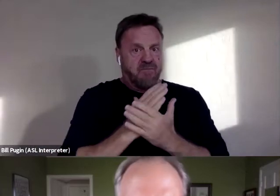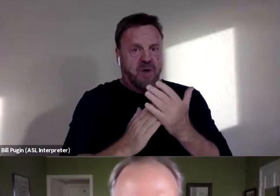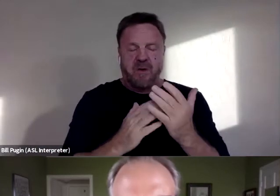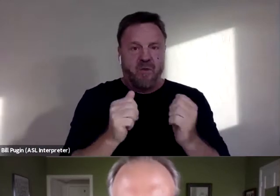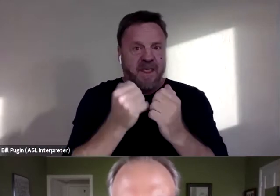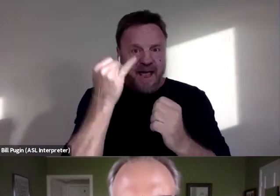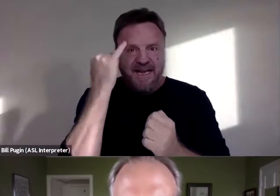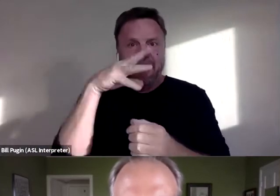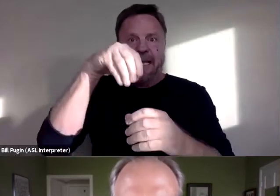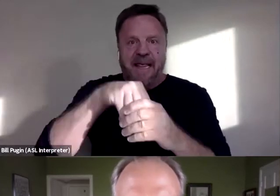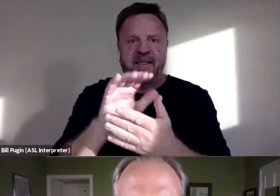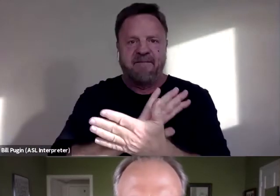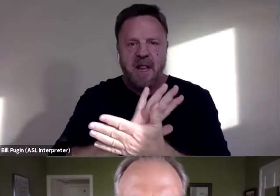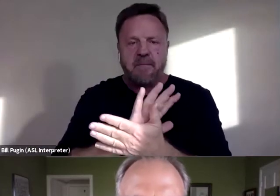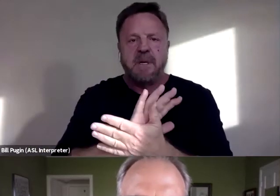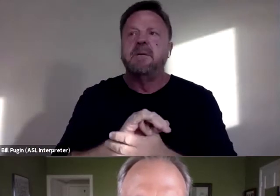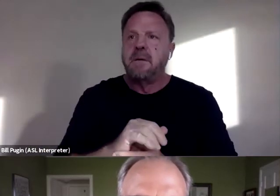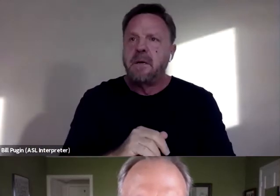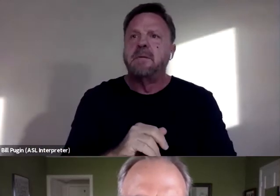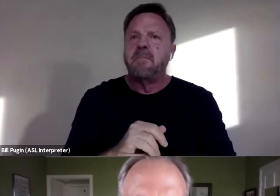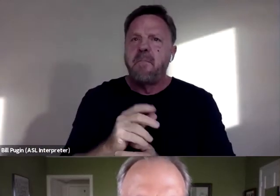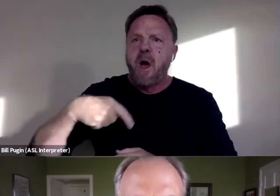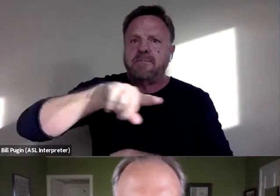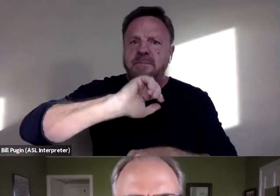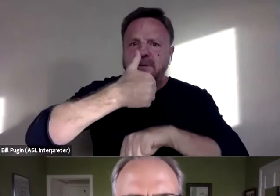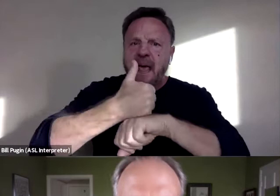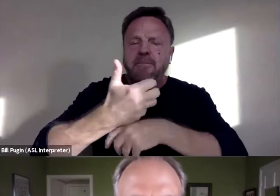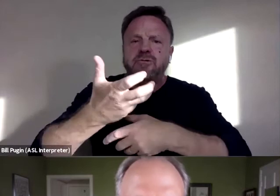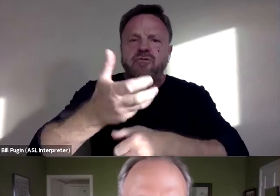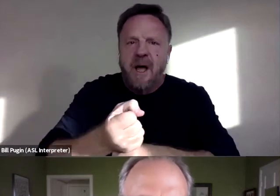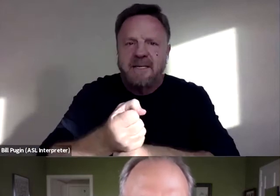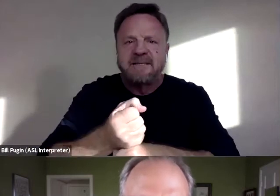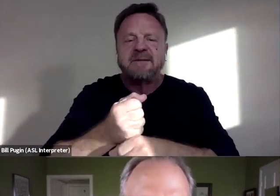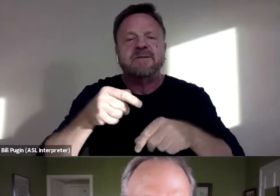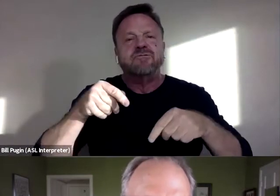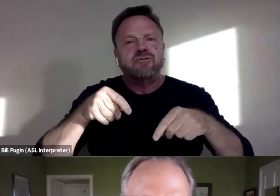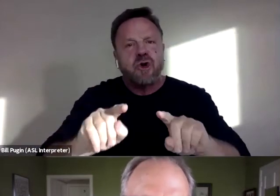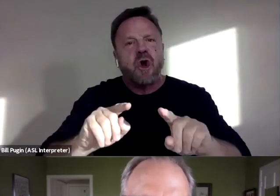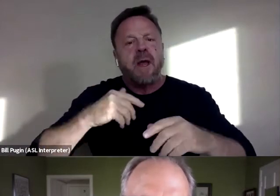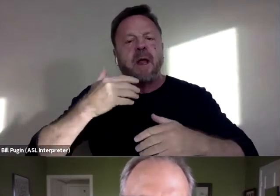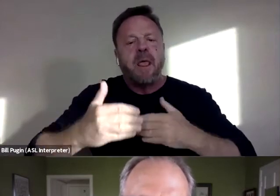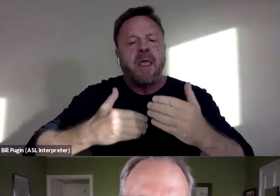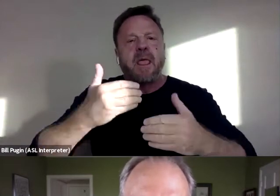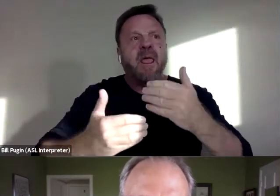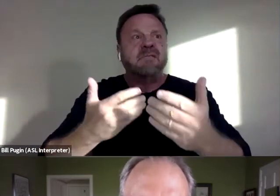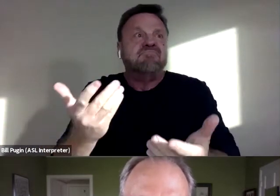and we established trust, frankly, over the course of really over a year